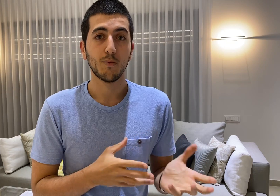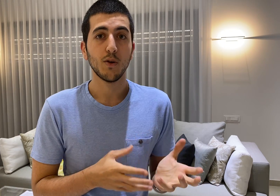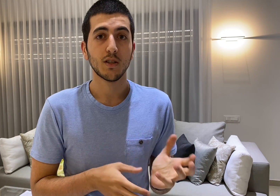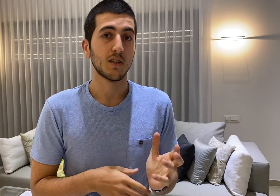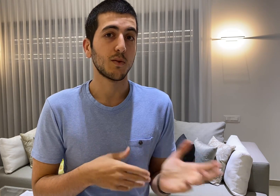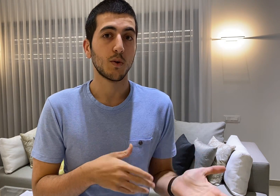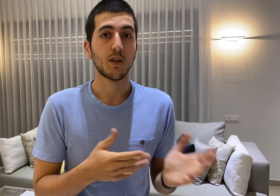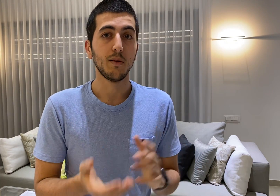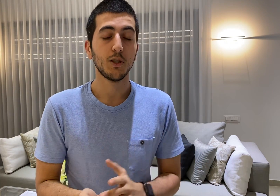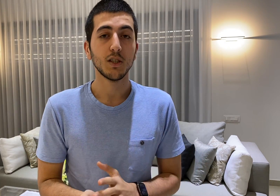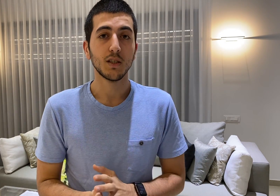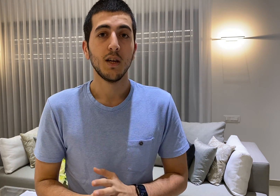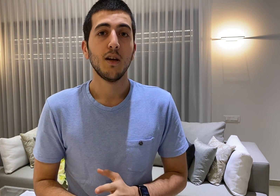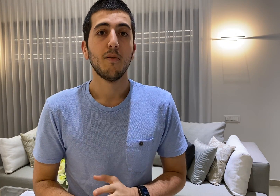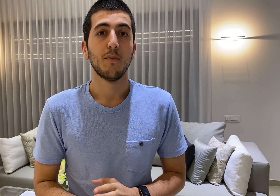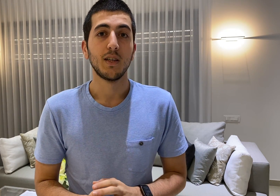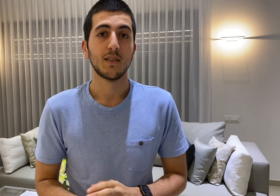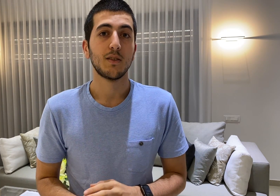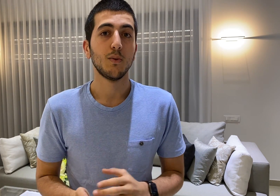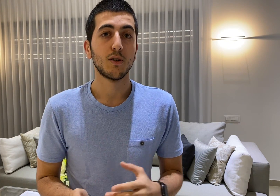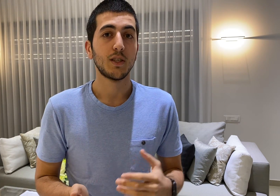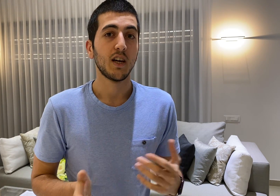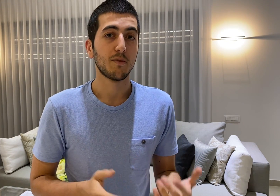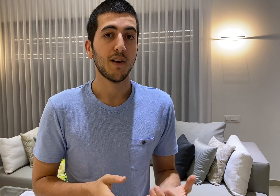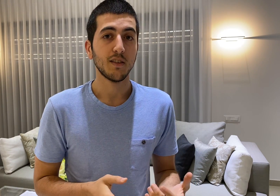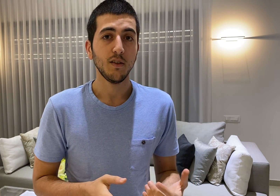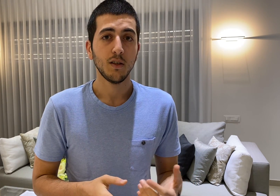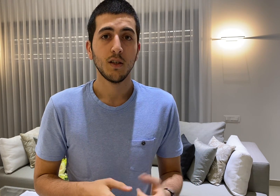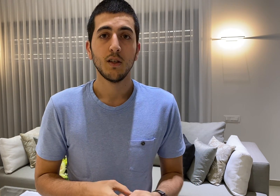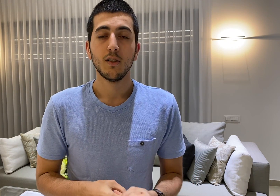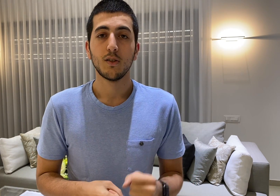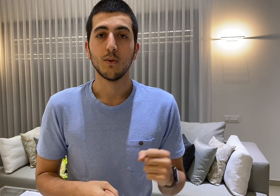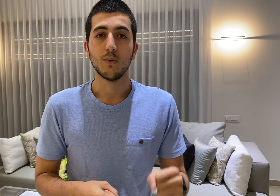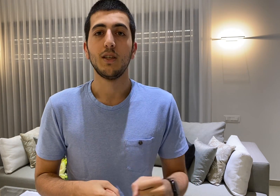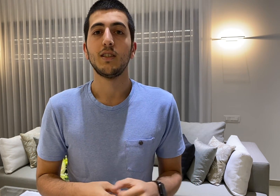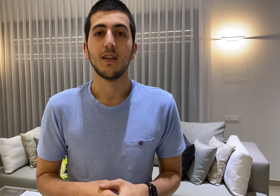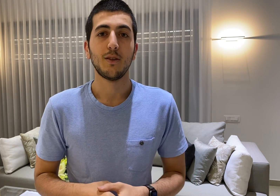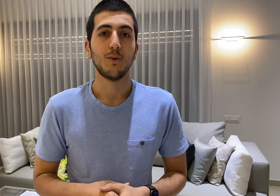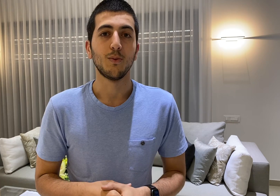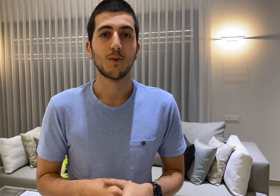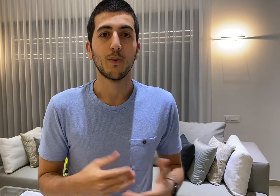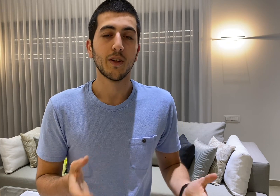points doesn't work on images but is 200 times faster so I decided to go with it